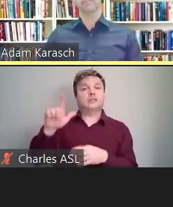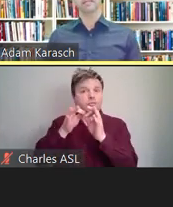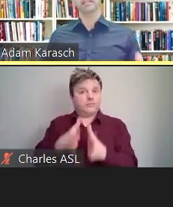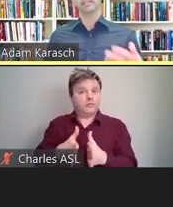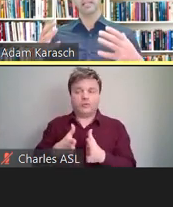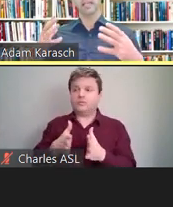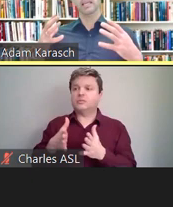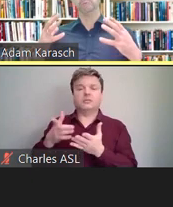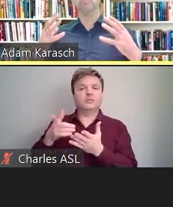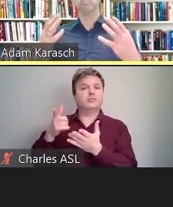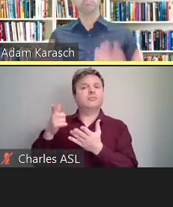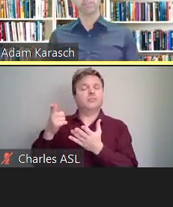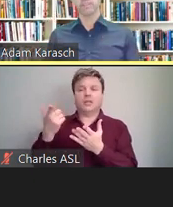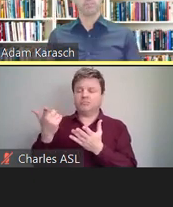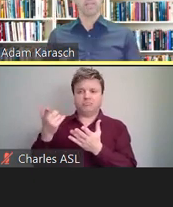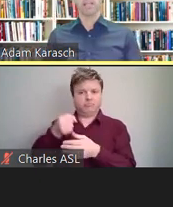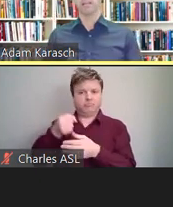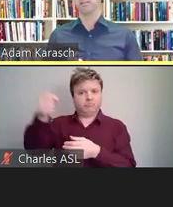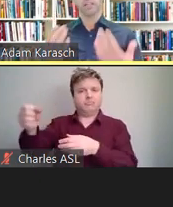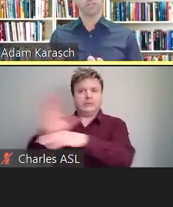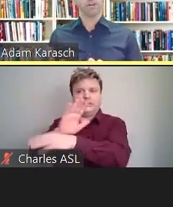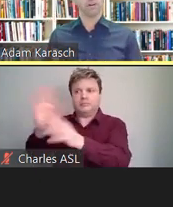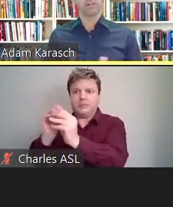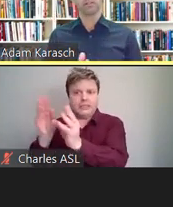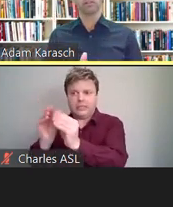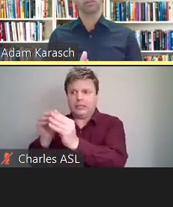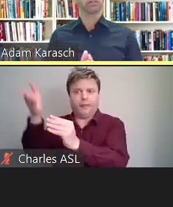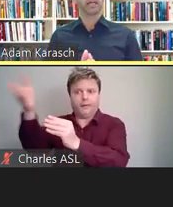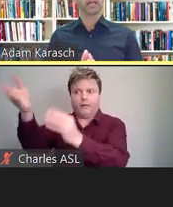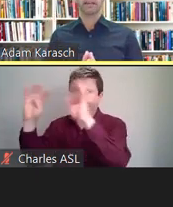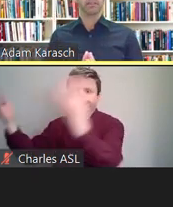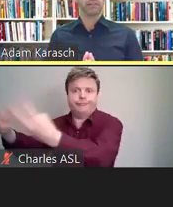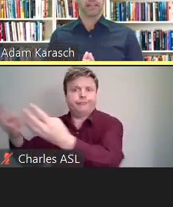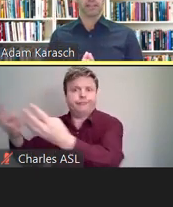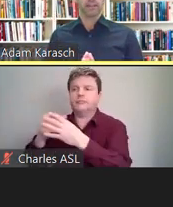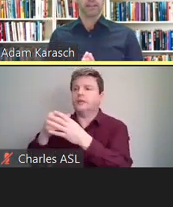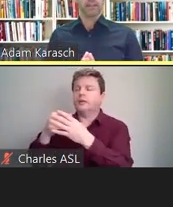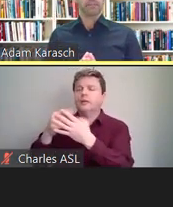in a business meeting, a lecture hall, or at a live event.